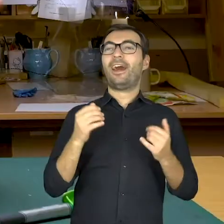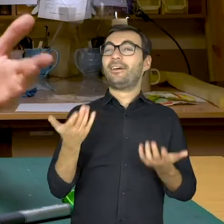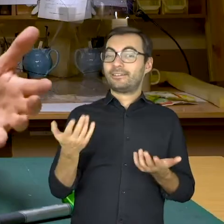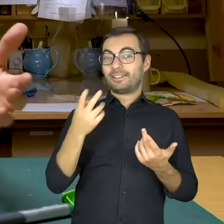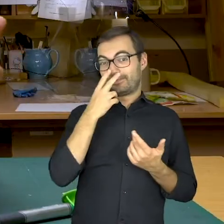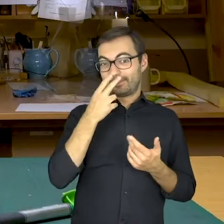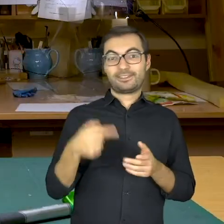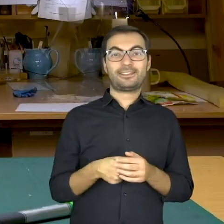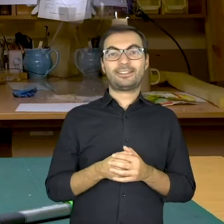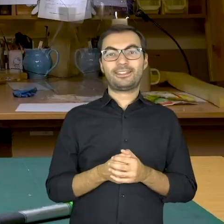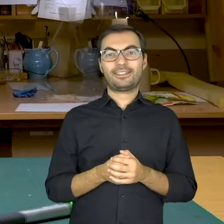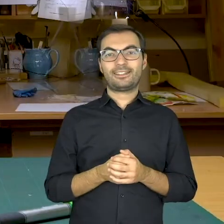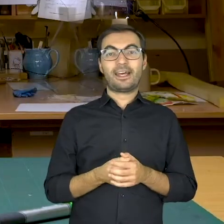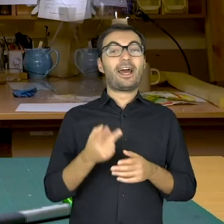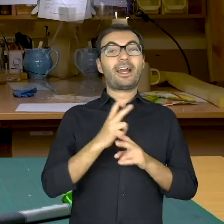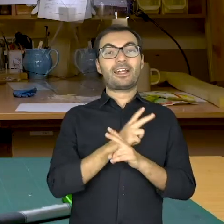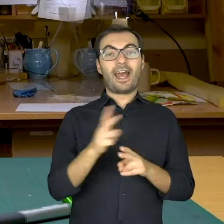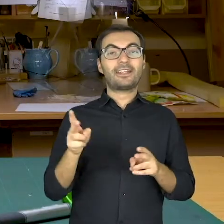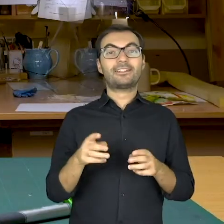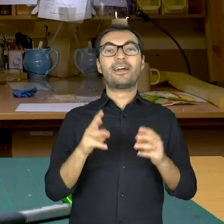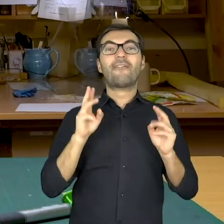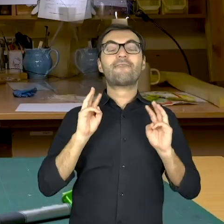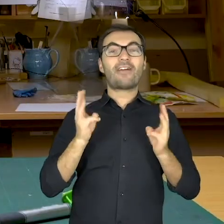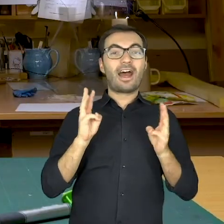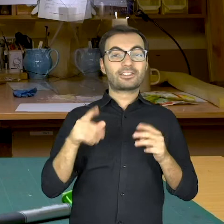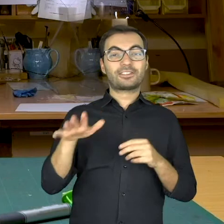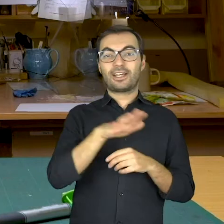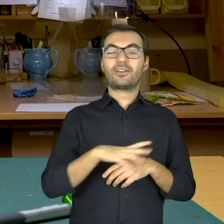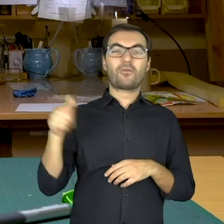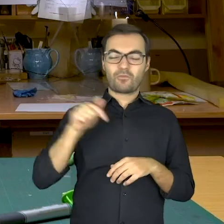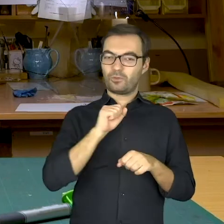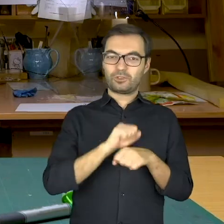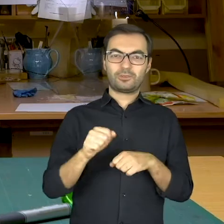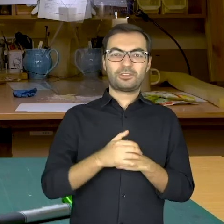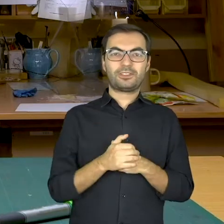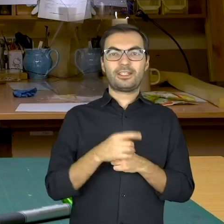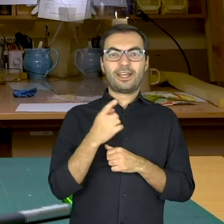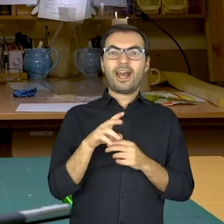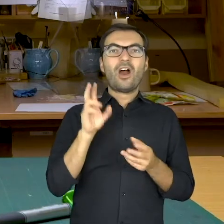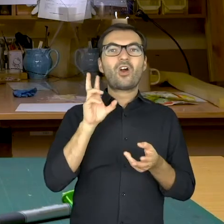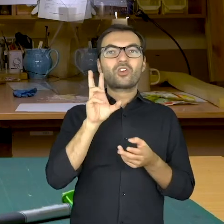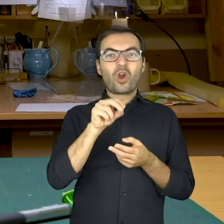As you see, there must be crocodile clip in every decent workshop,